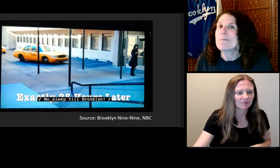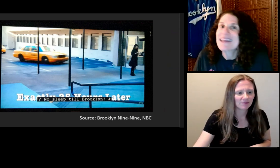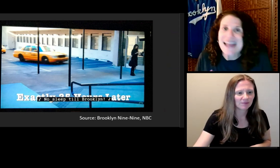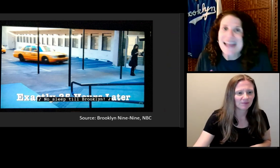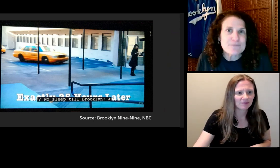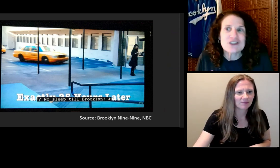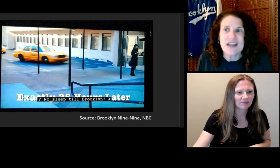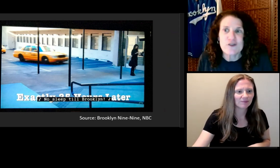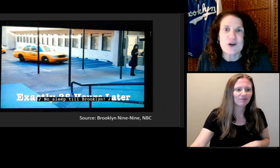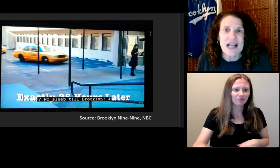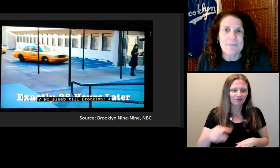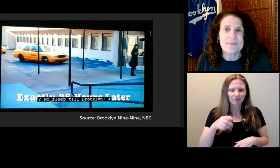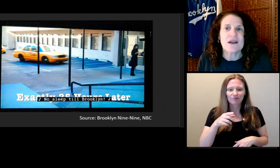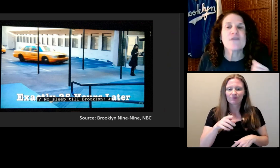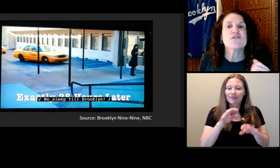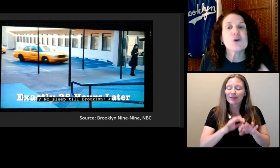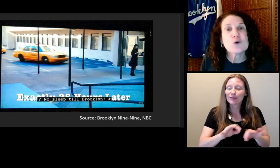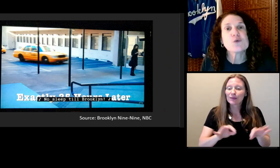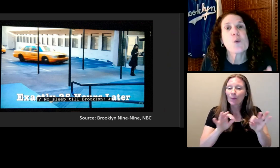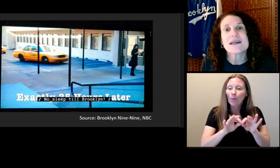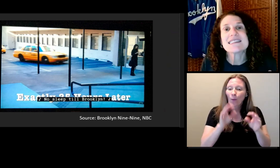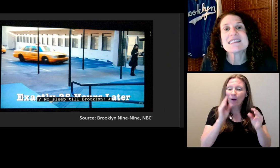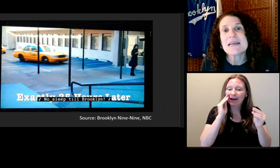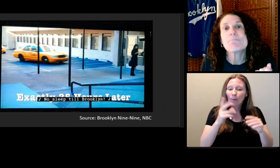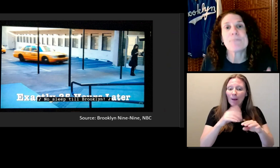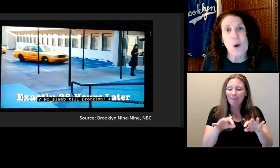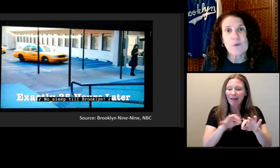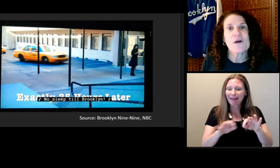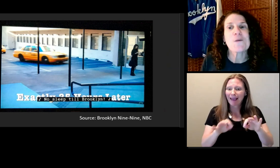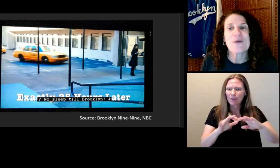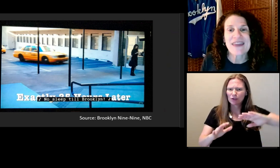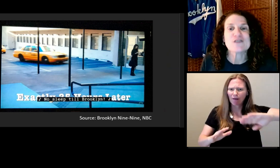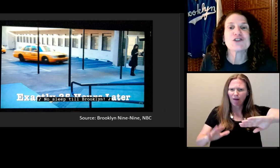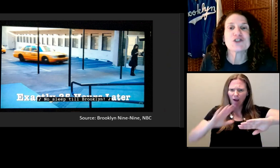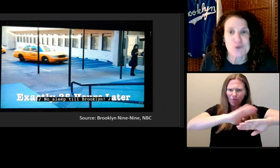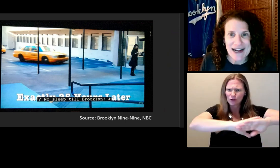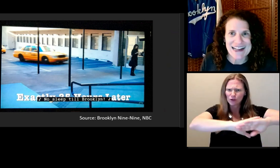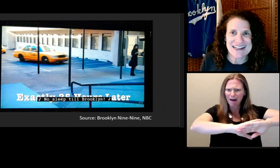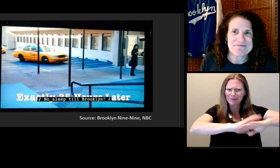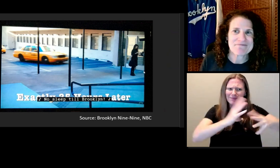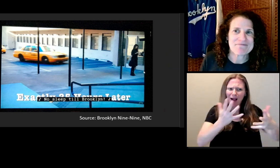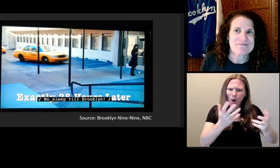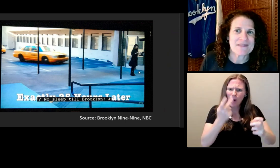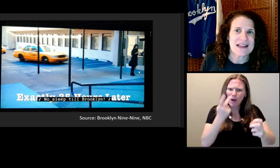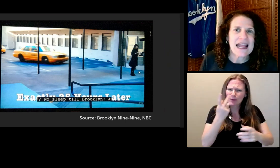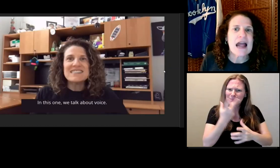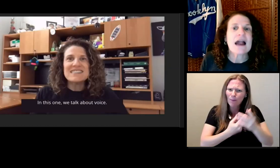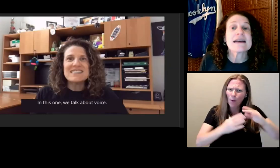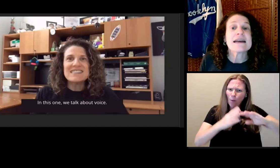cover it up! Viewers want to see both without straining.